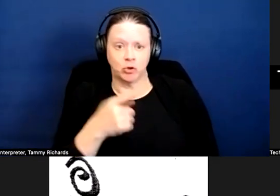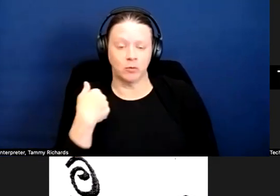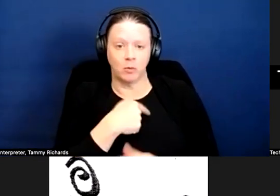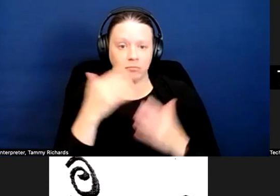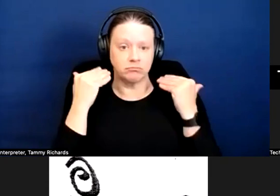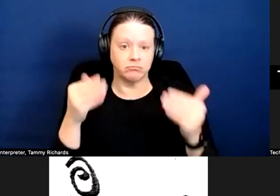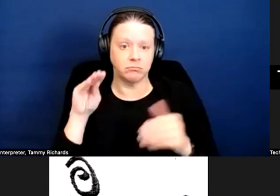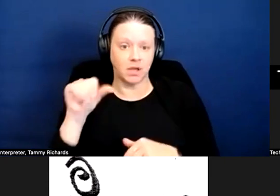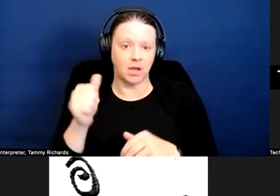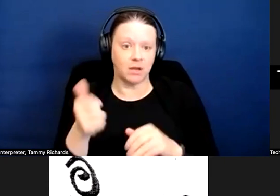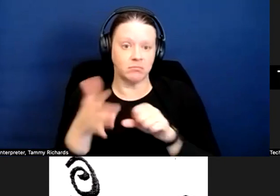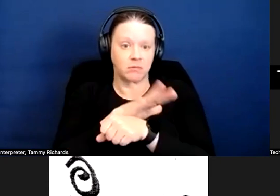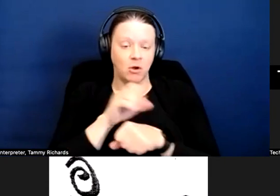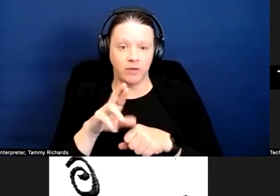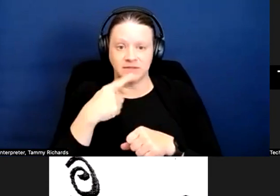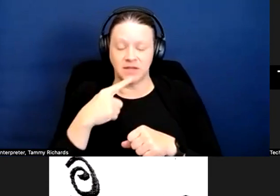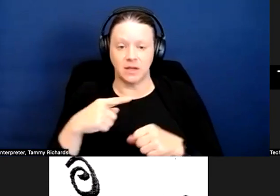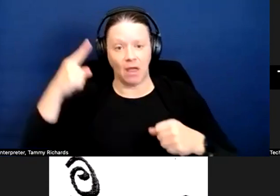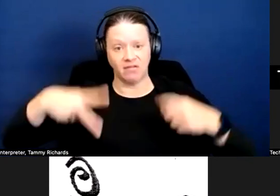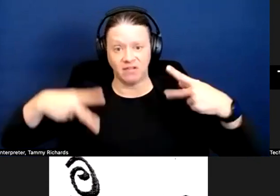that or they say how about splitting the cost?